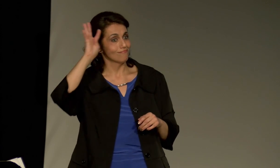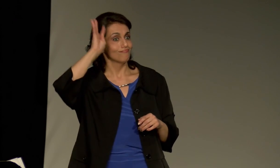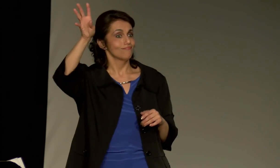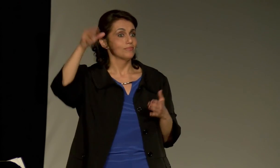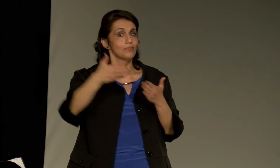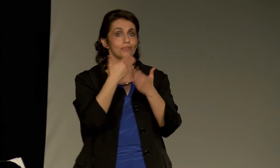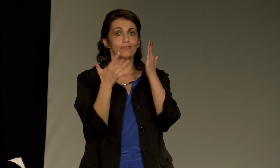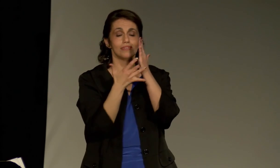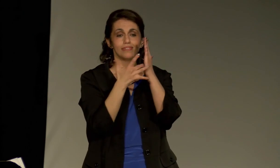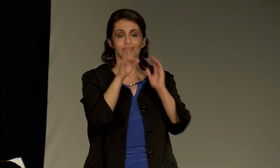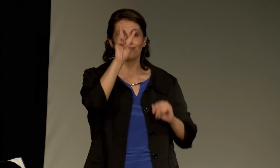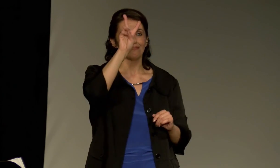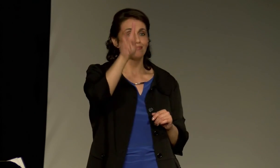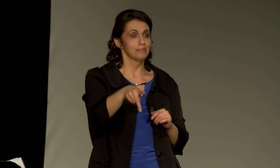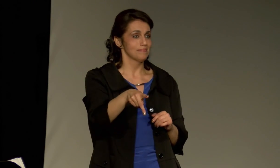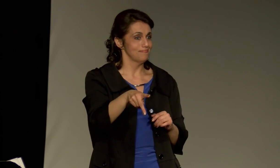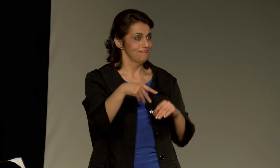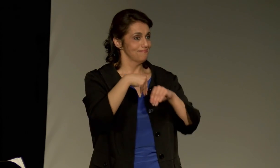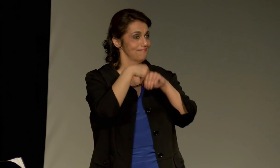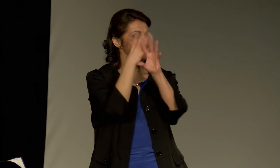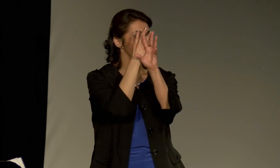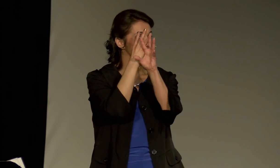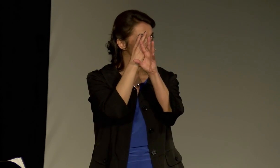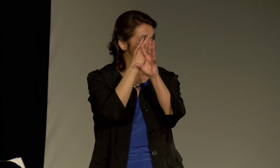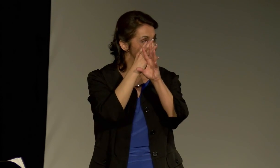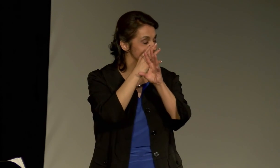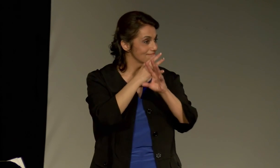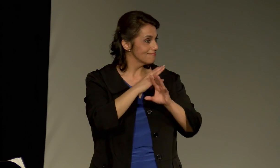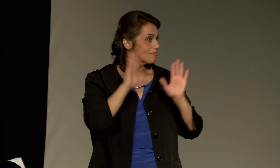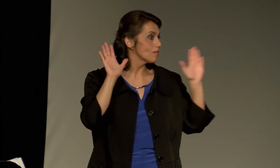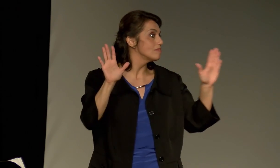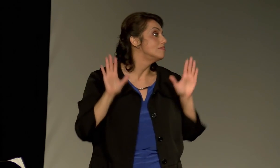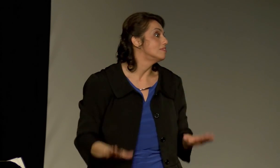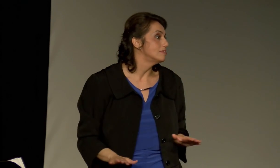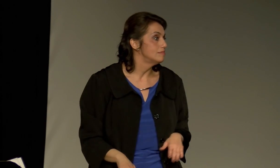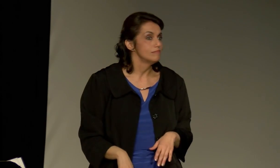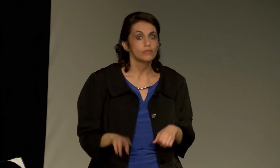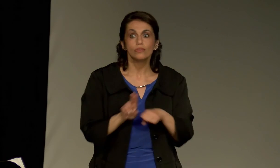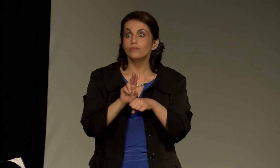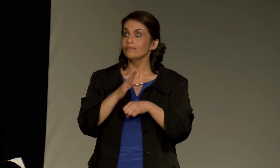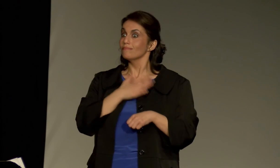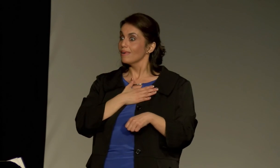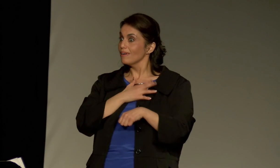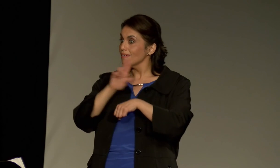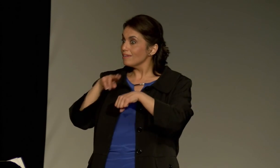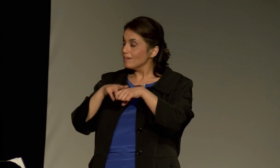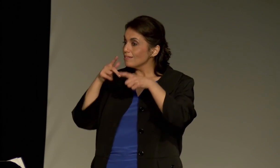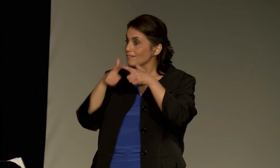And, then in 2000, video phones were invented, which was a wonderful invention.